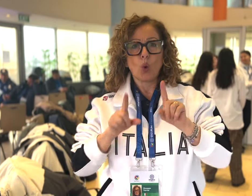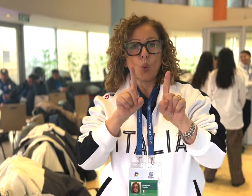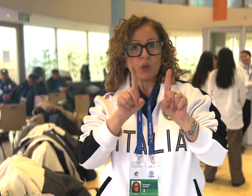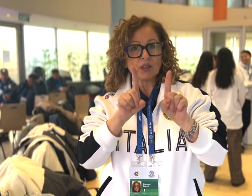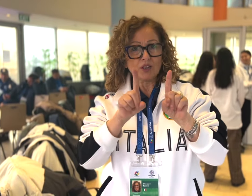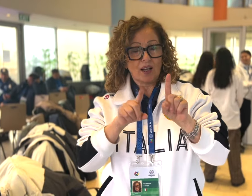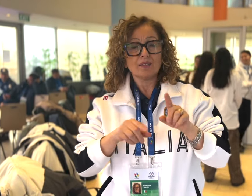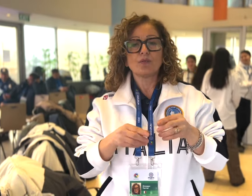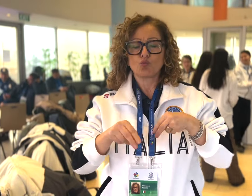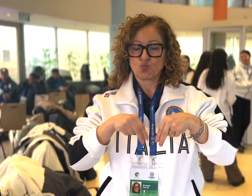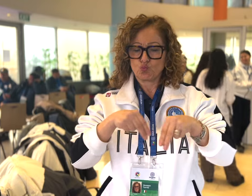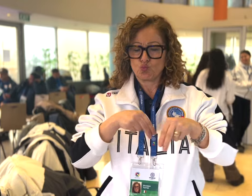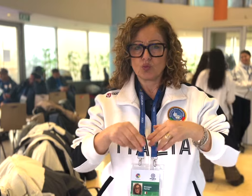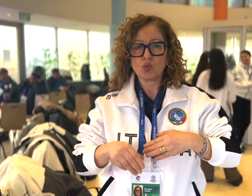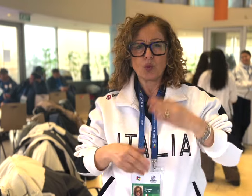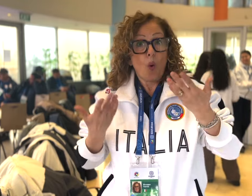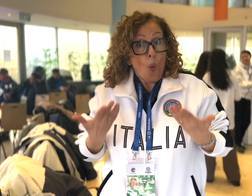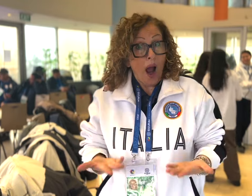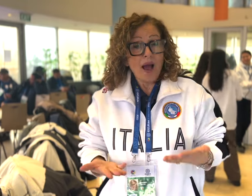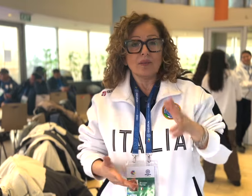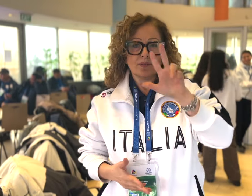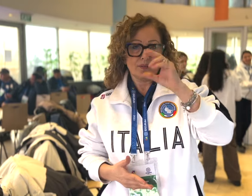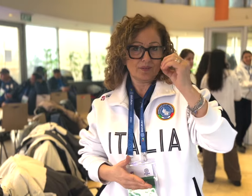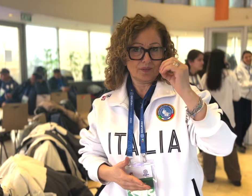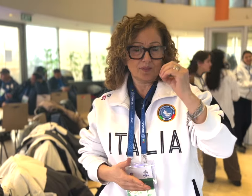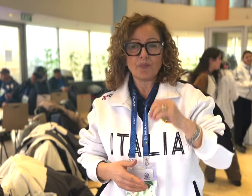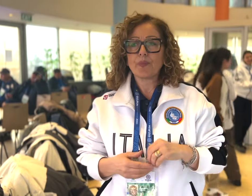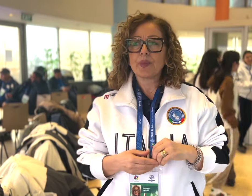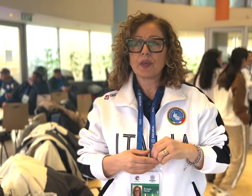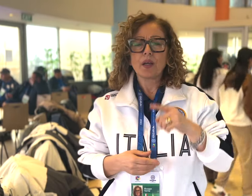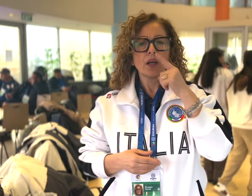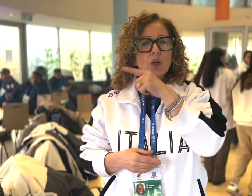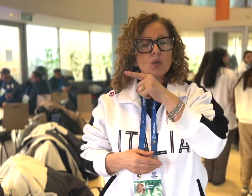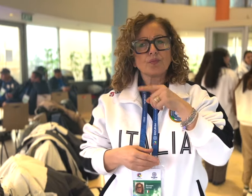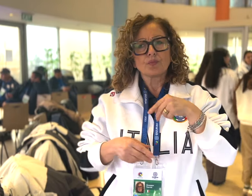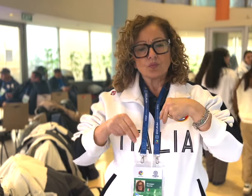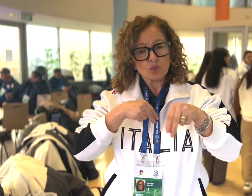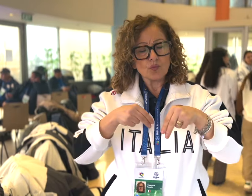chess at the age 11 and he exceled in it. He is now 30 years old.